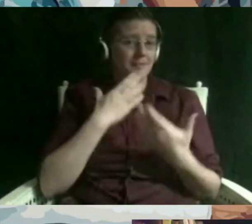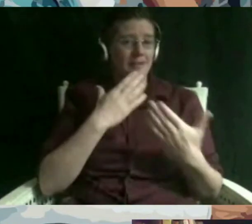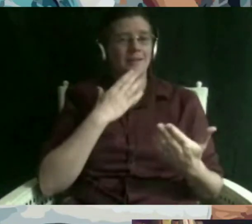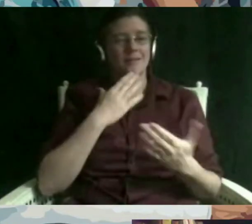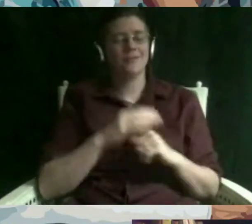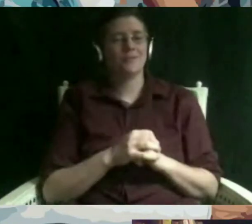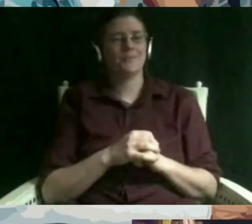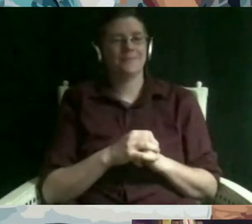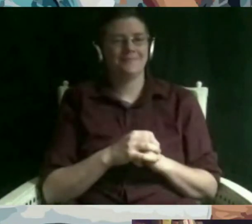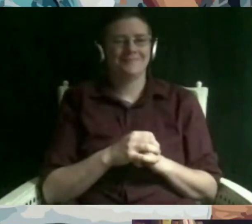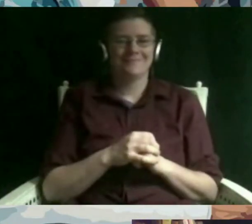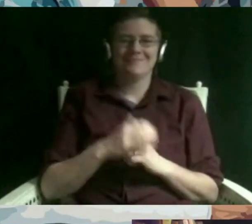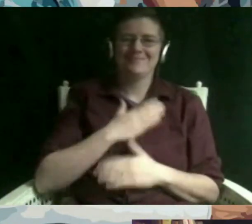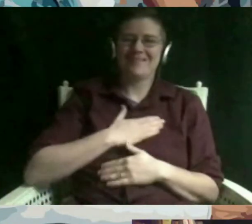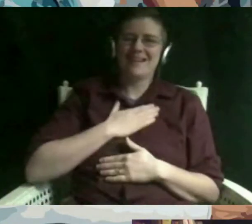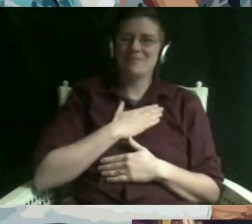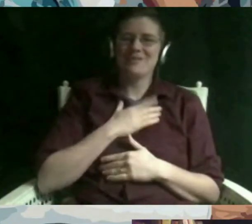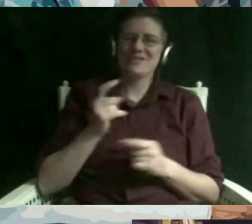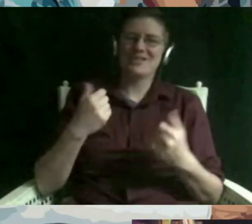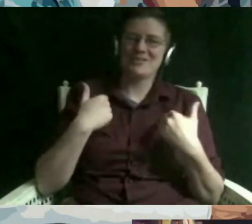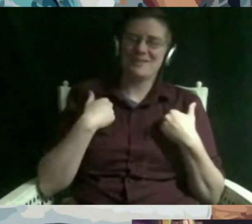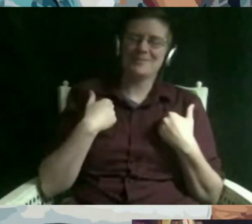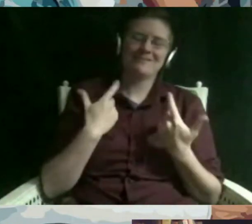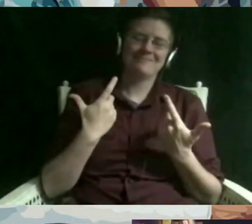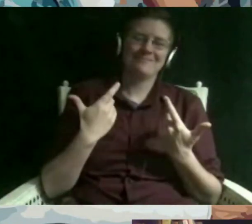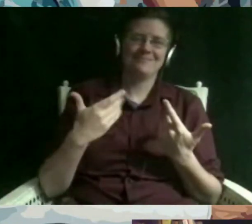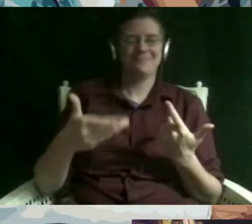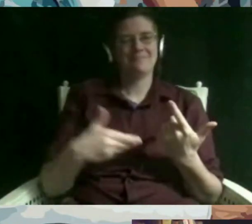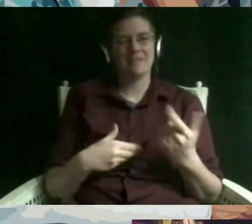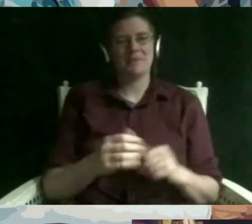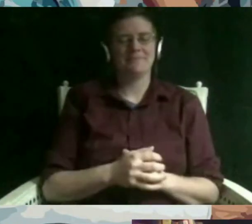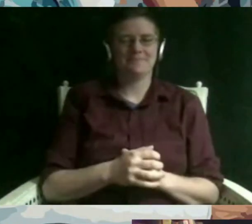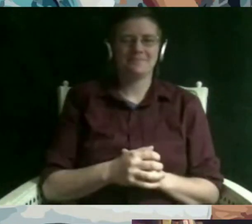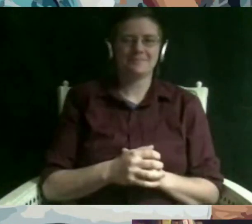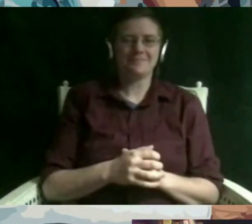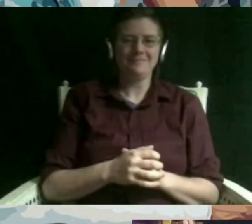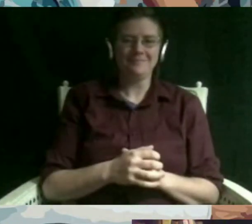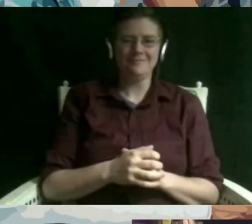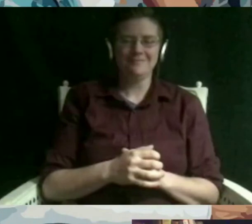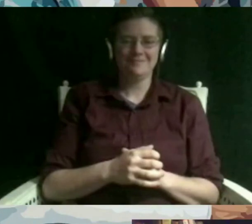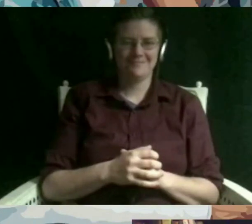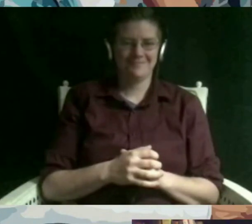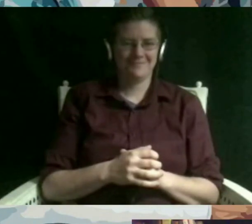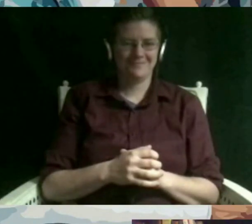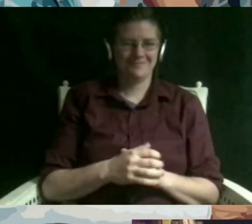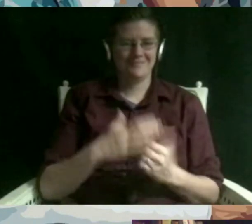to you i appreciate you having me and letting me talk thank you so much yeah thank you all right